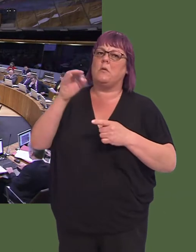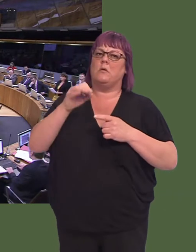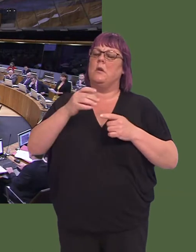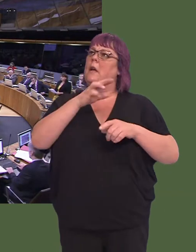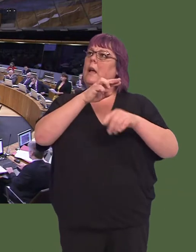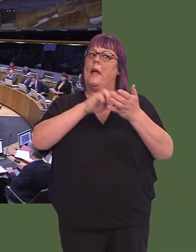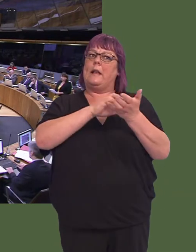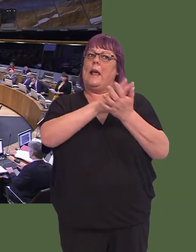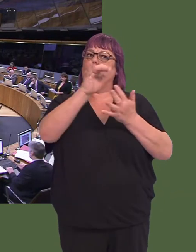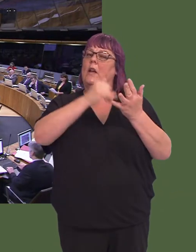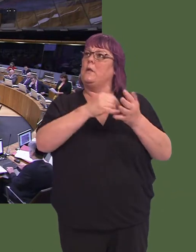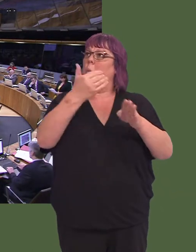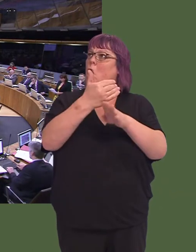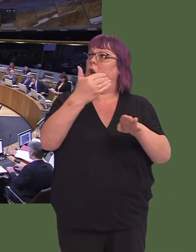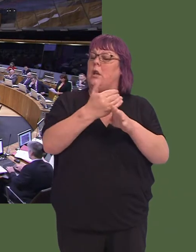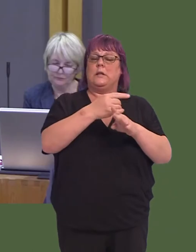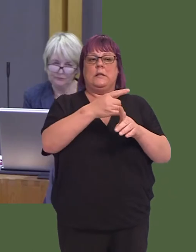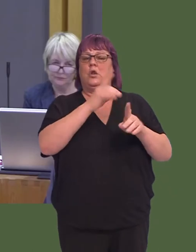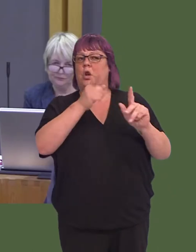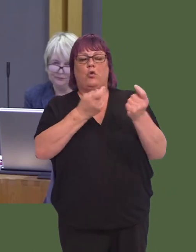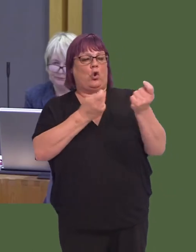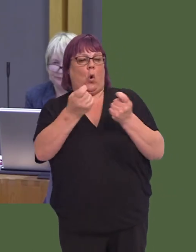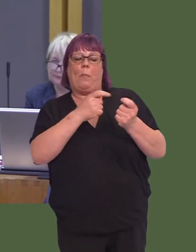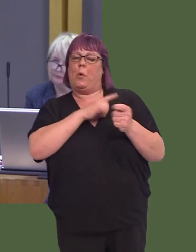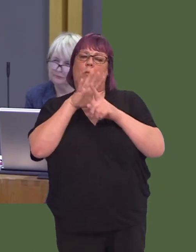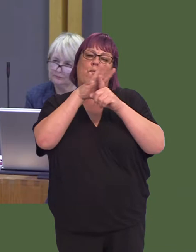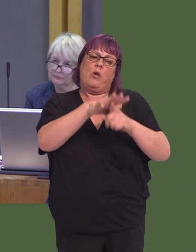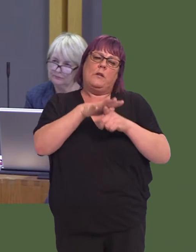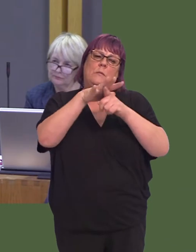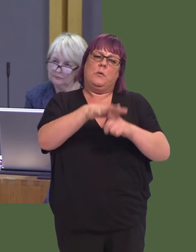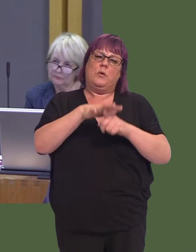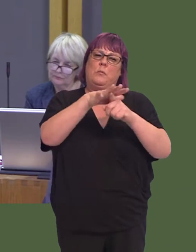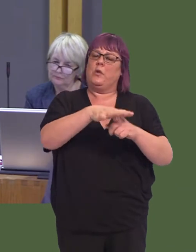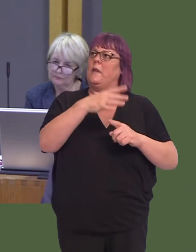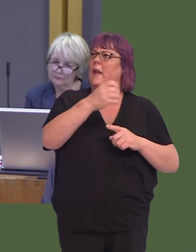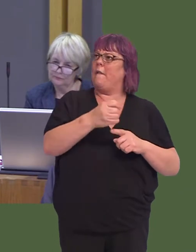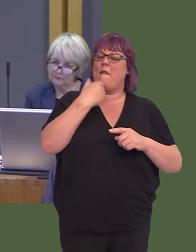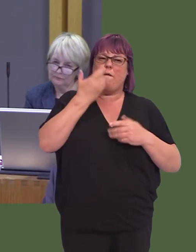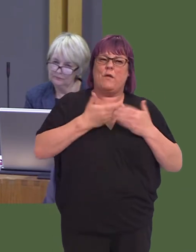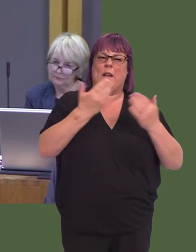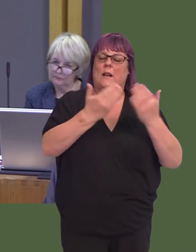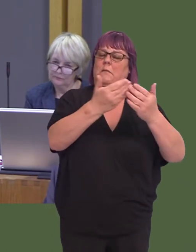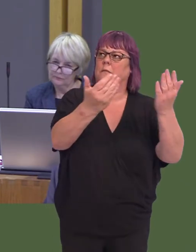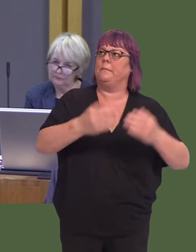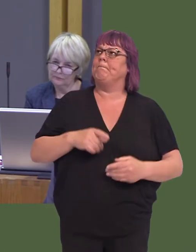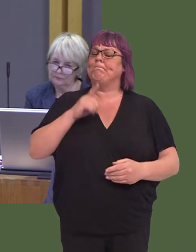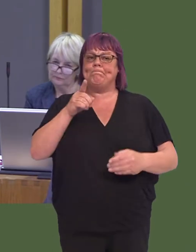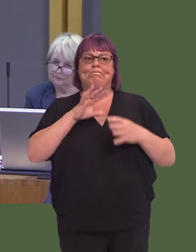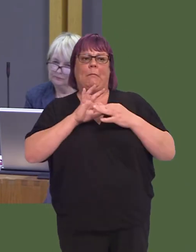of front-line NHS workers being at breaking point as a result of the pressures being put on them on a daily basis.